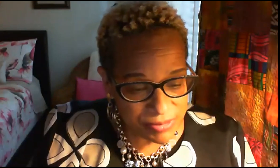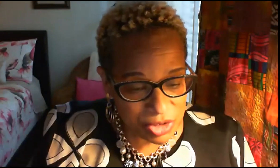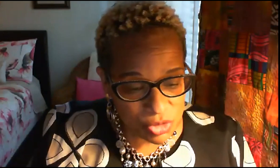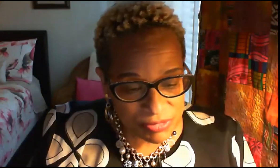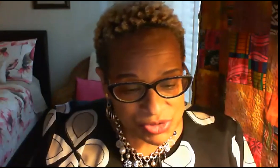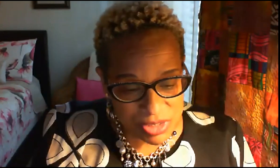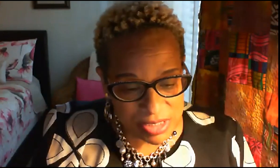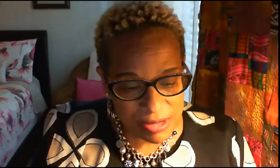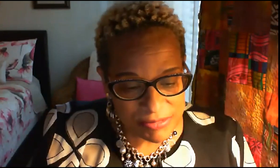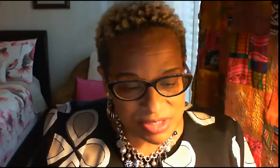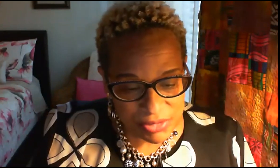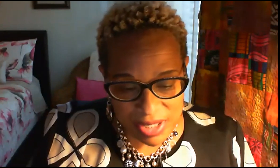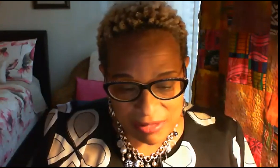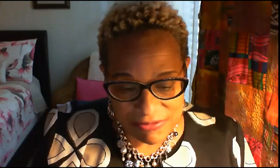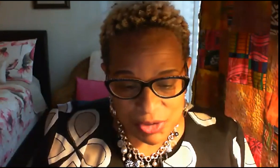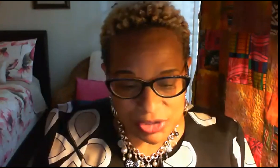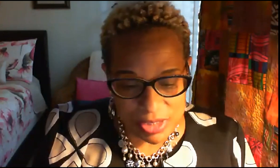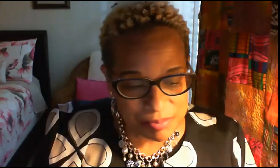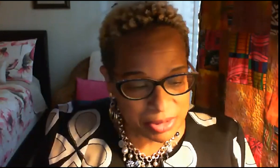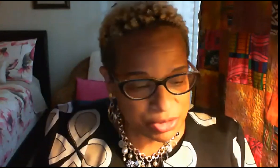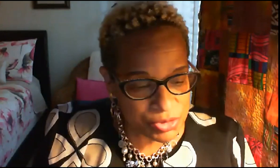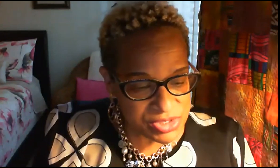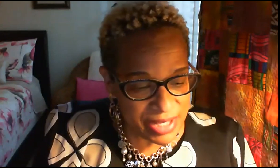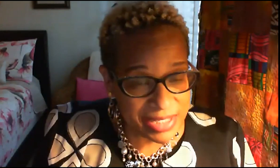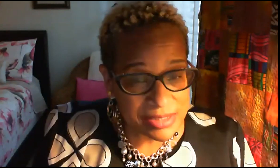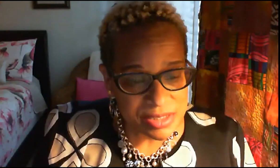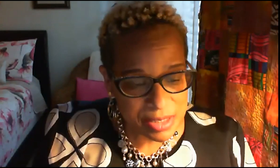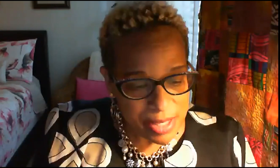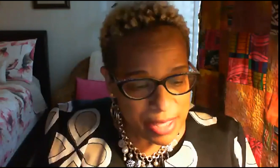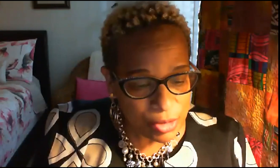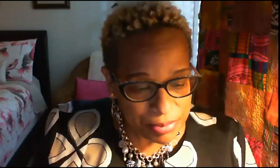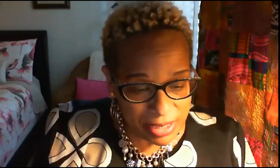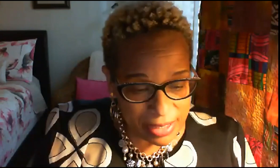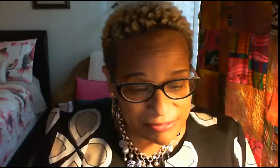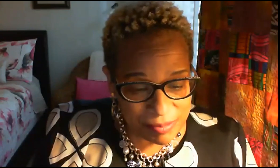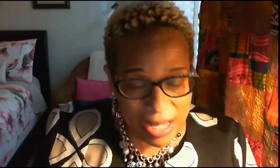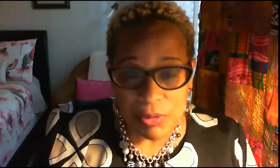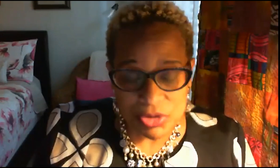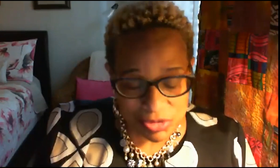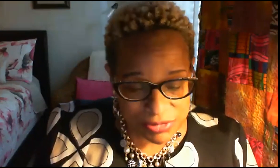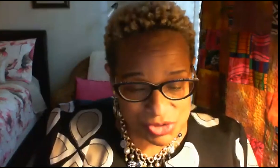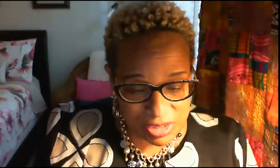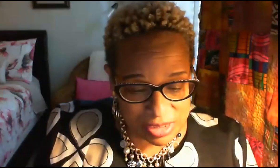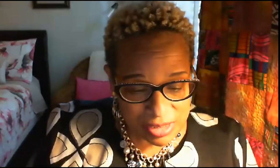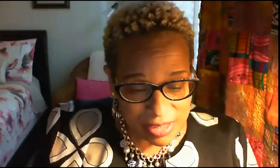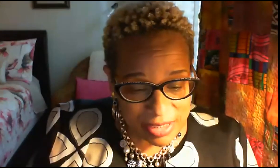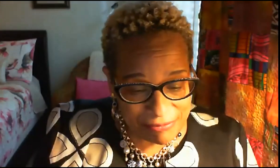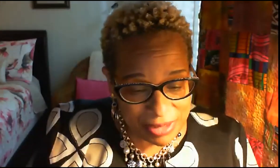the university of southern california and political science and her ba from howard university in african